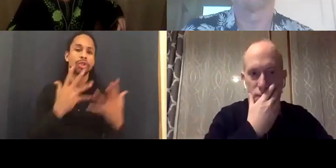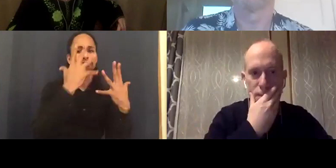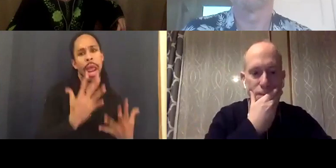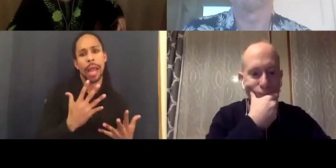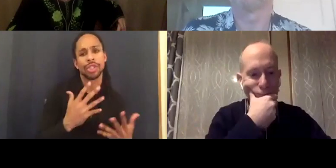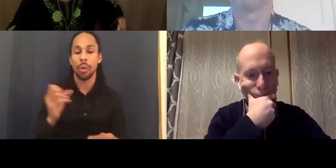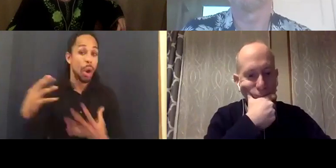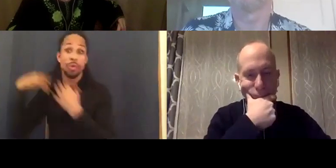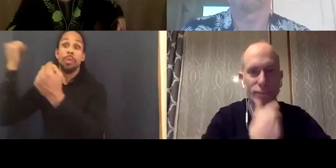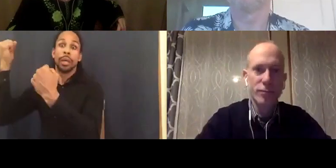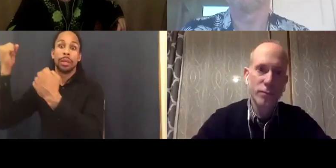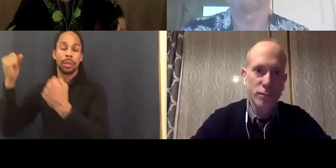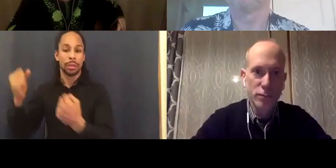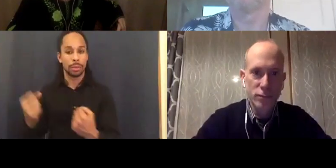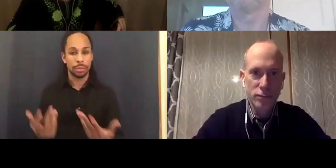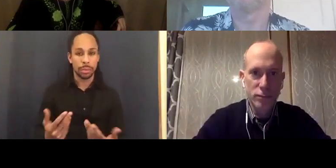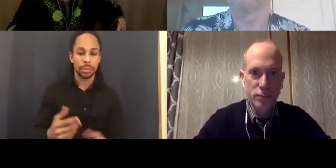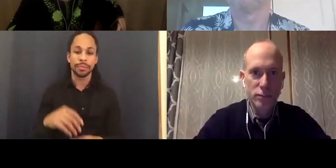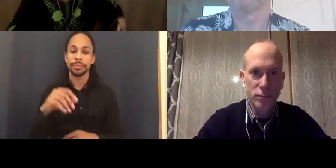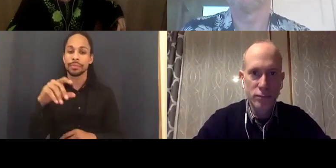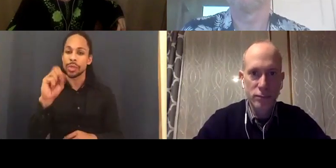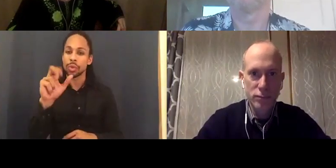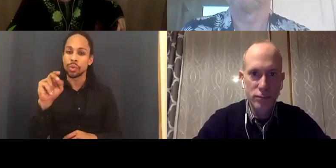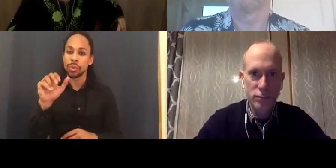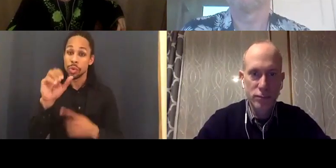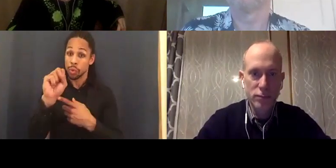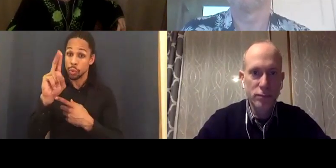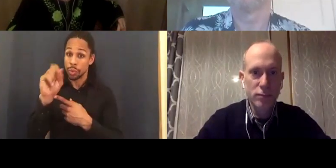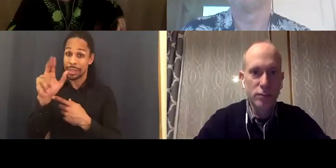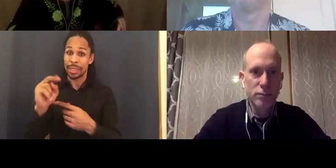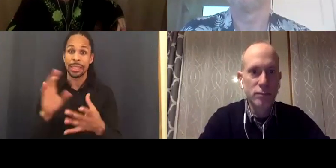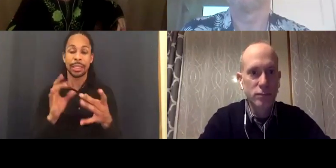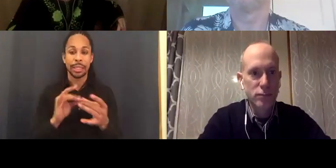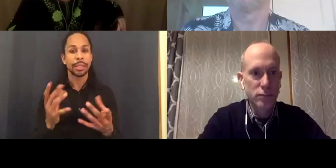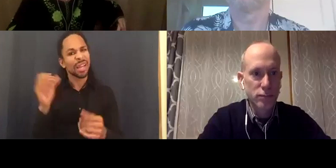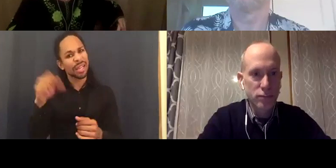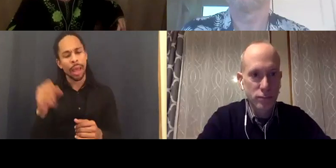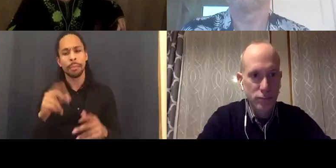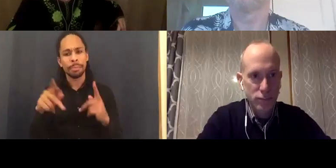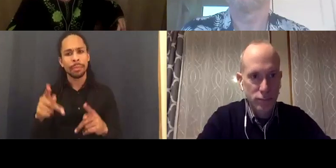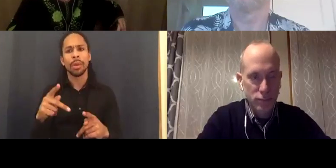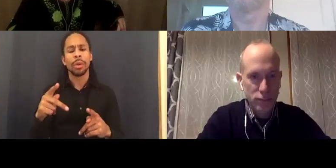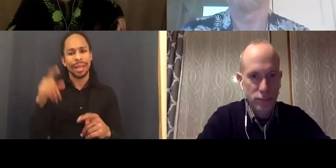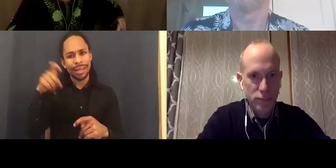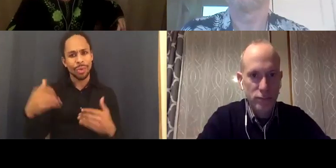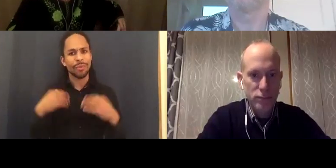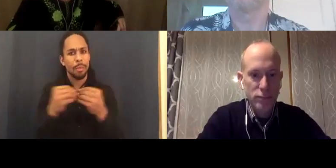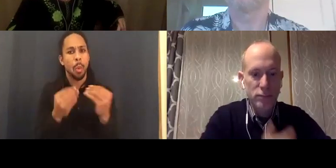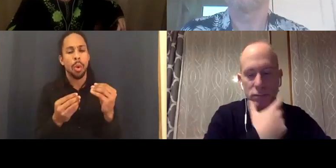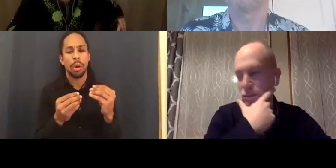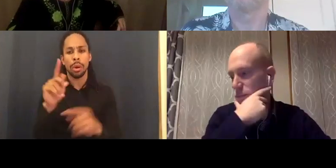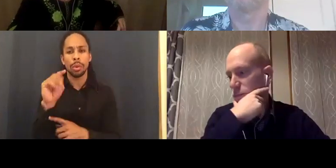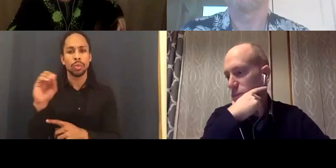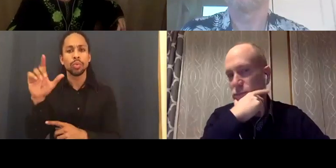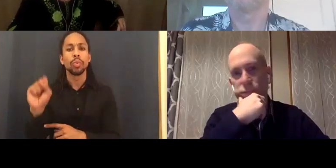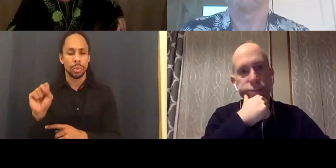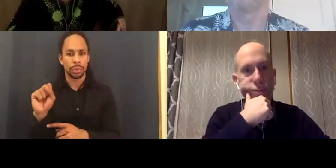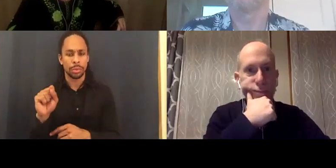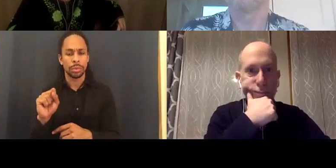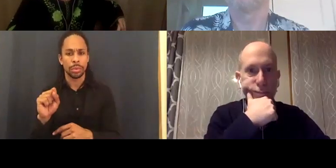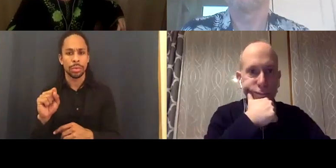to have work tools when they go to the movies instead of just leaving themselves over for